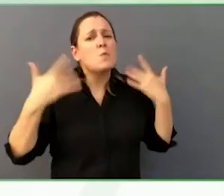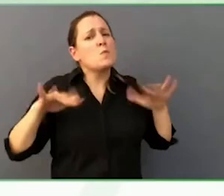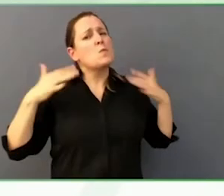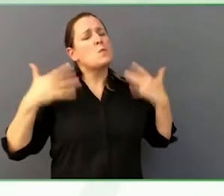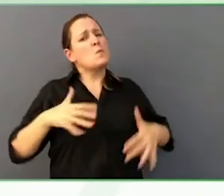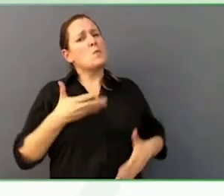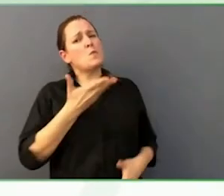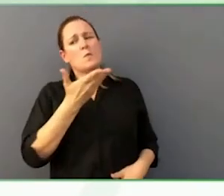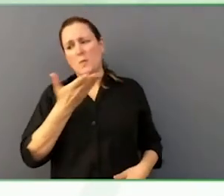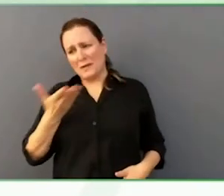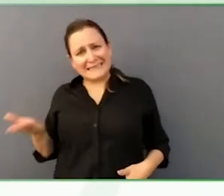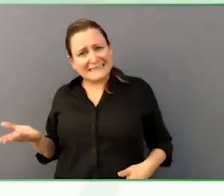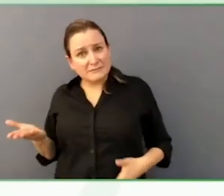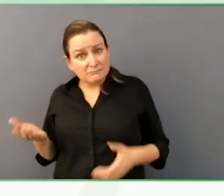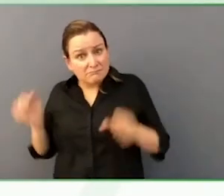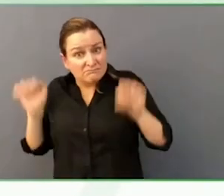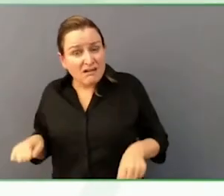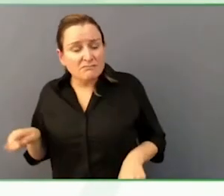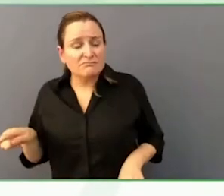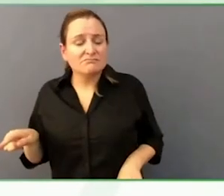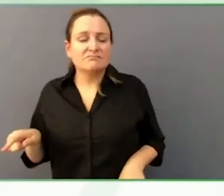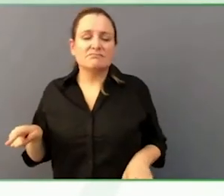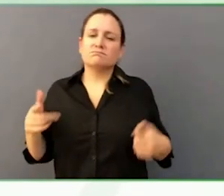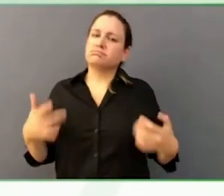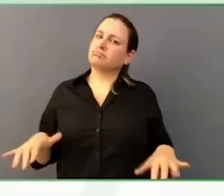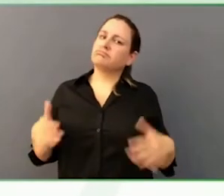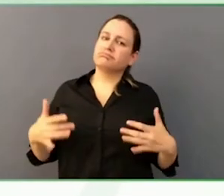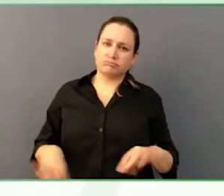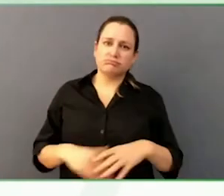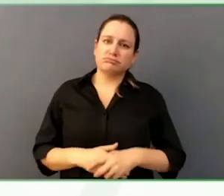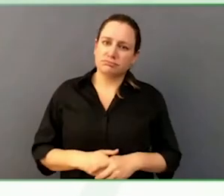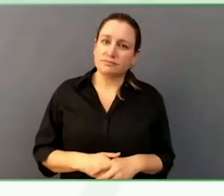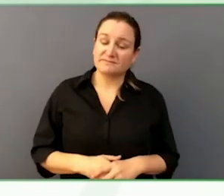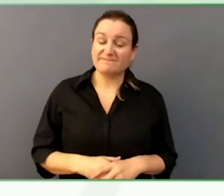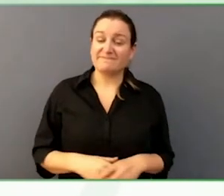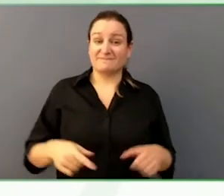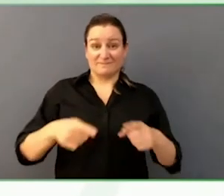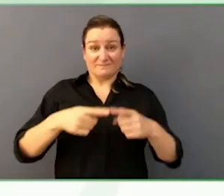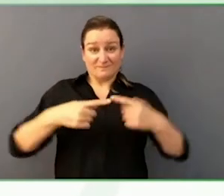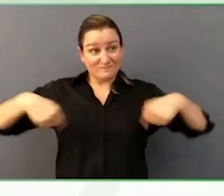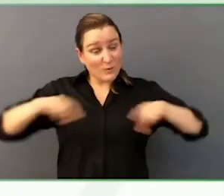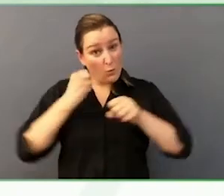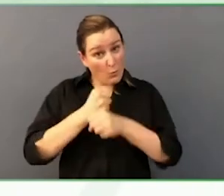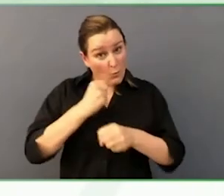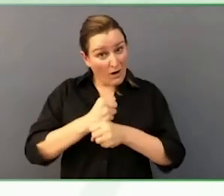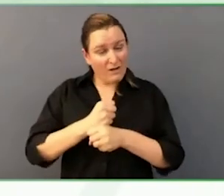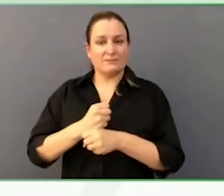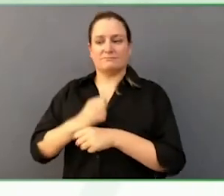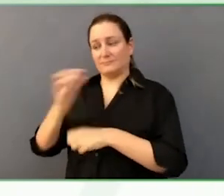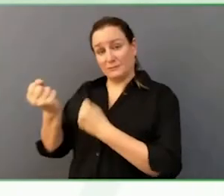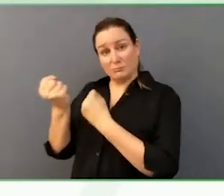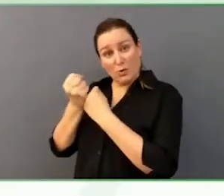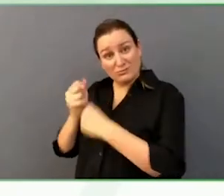here for Nicholas, we are here for him to lead his best life. They have done some really amazing things together.